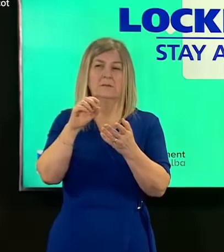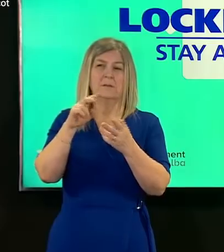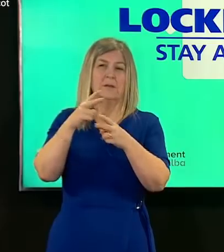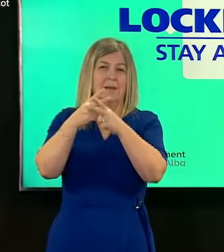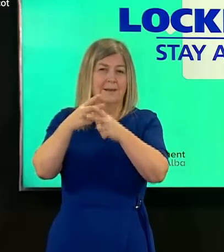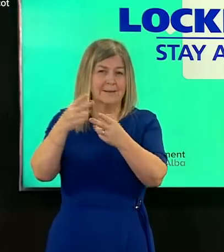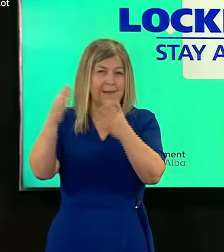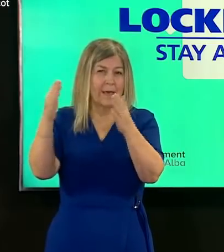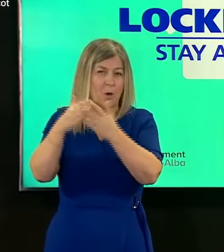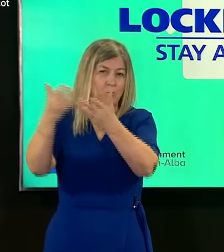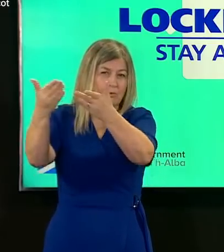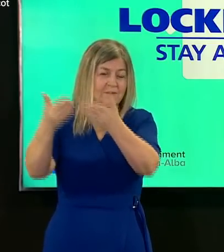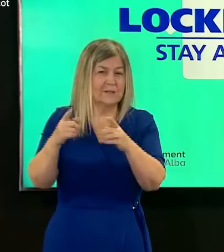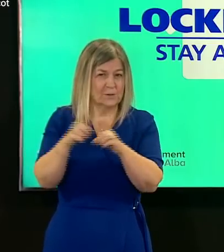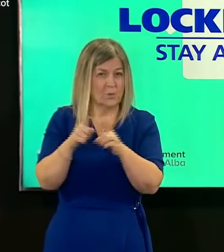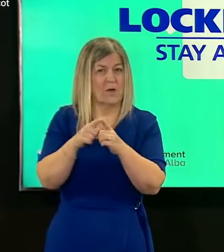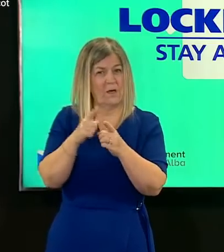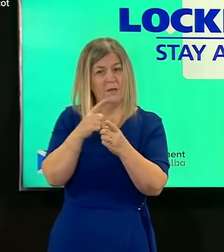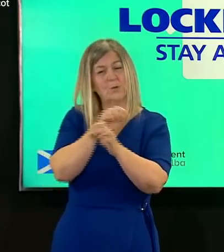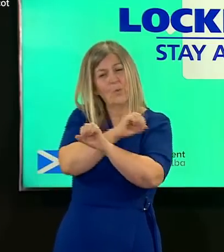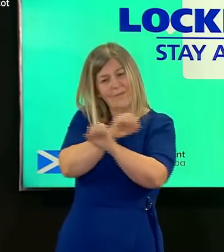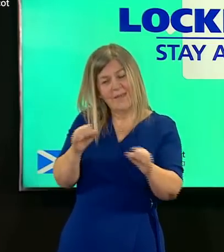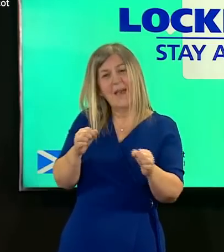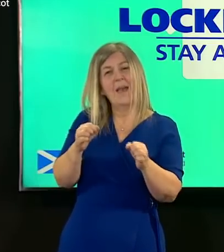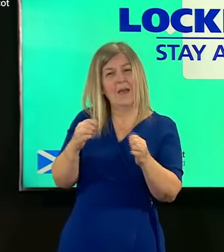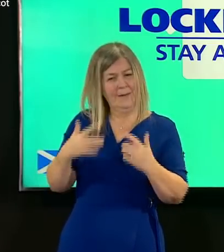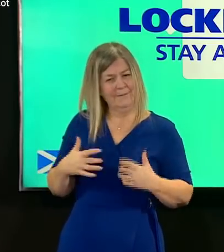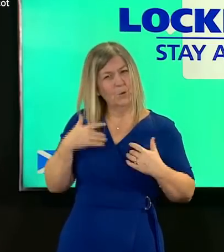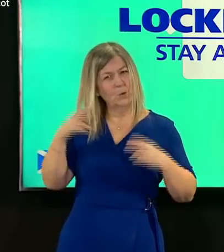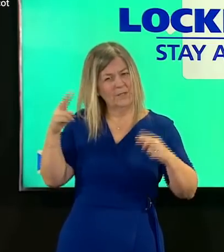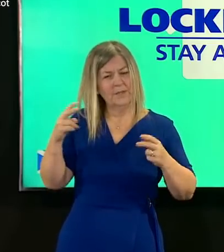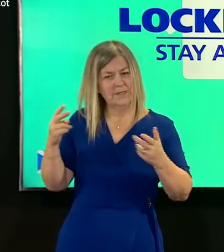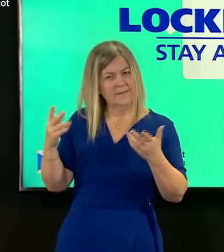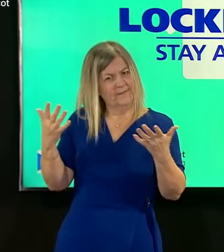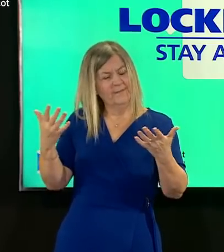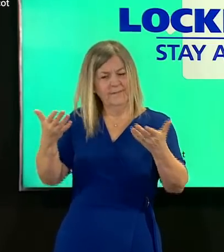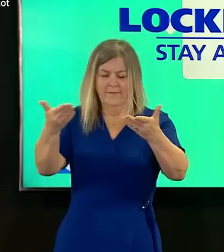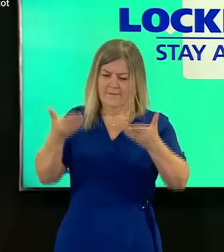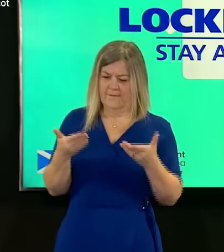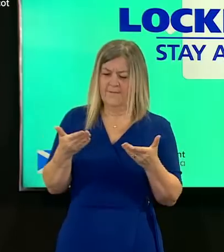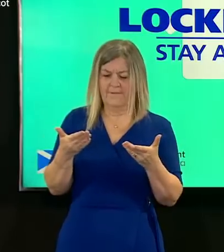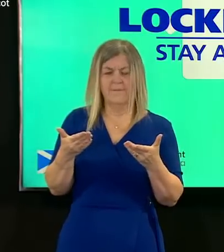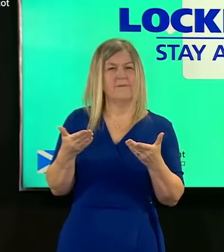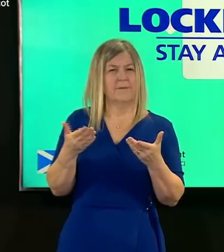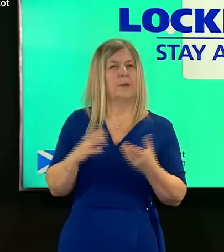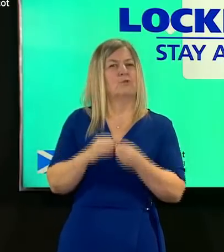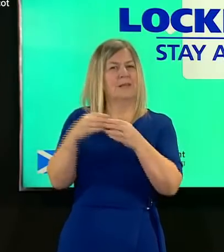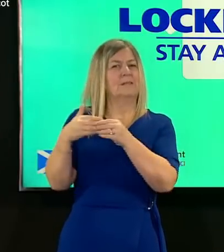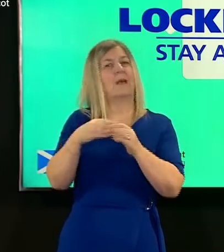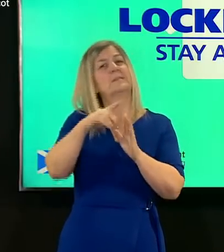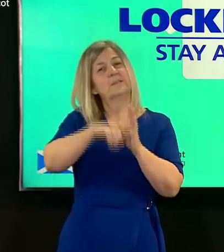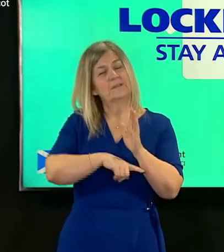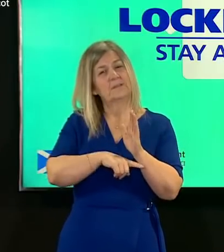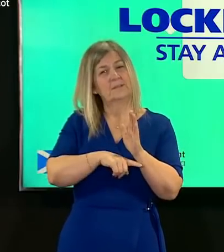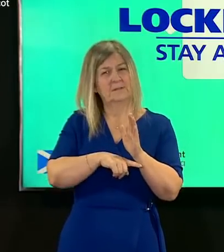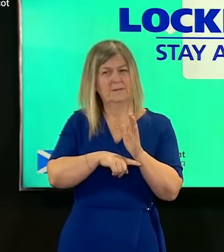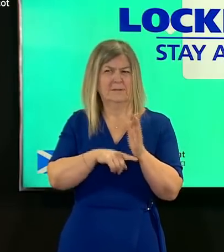of whom if not all want the best for their residents in every respect but there is of course